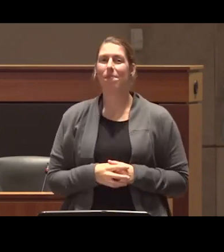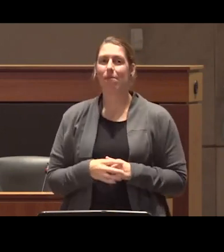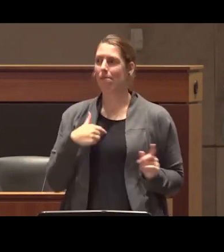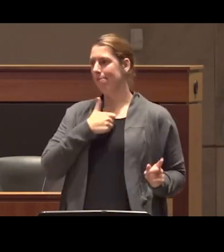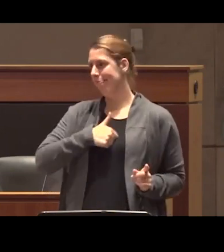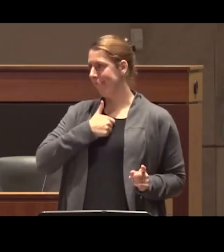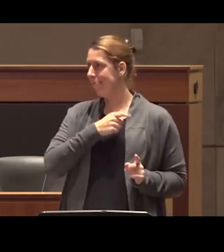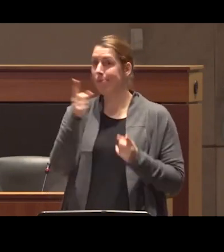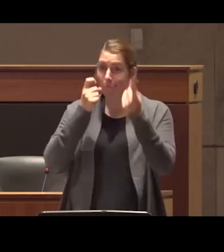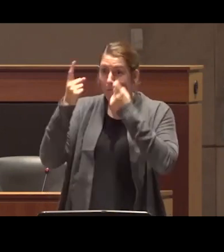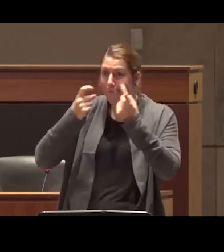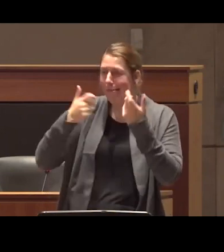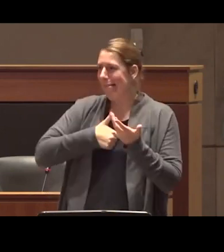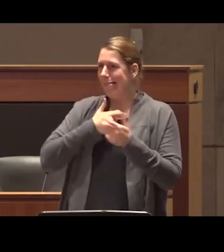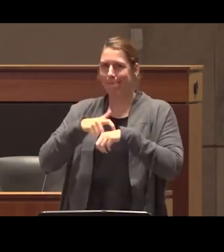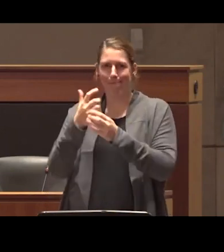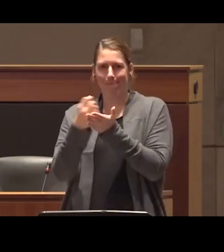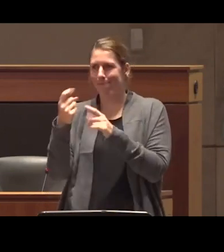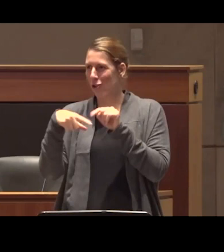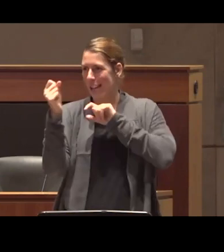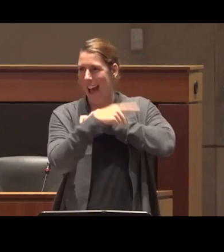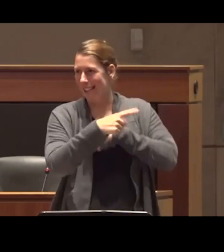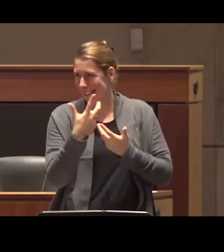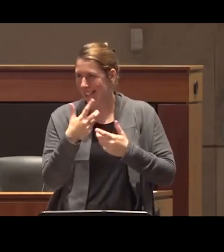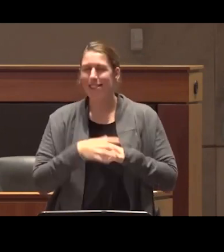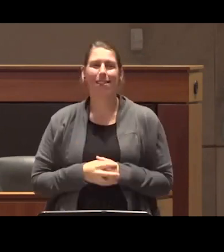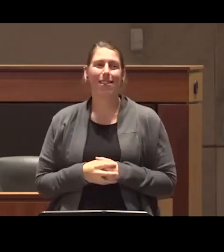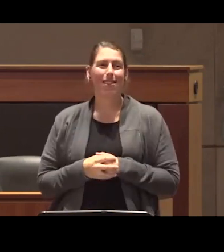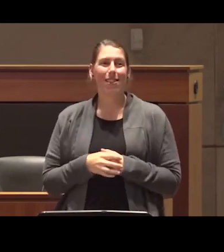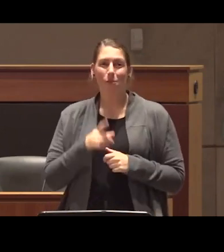those who asked questions and we weren't able to to make it uh this has been a very stimulating